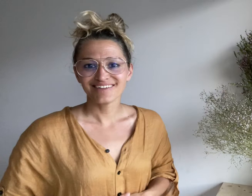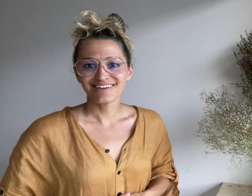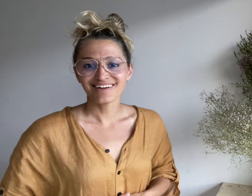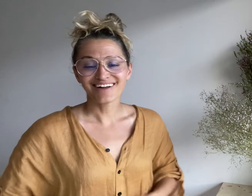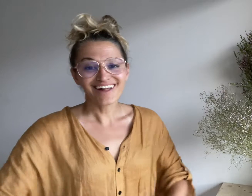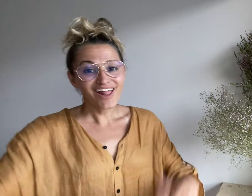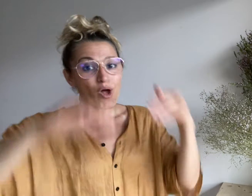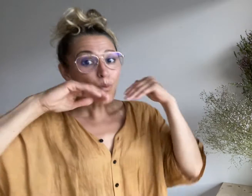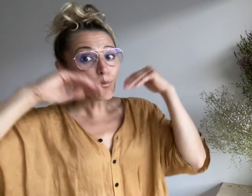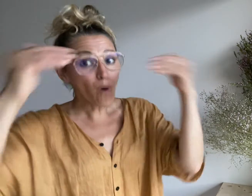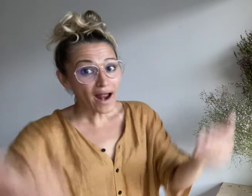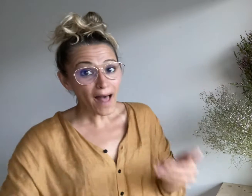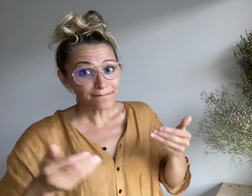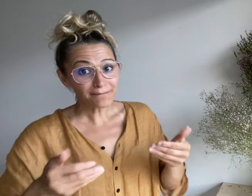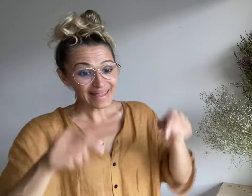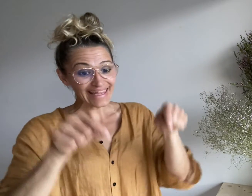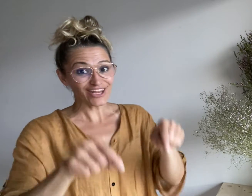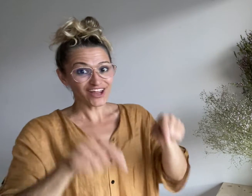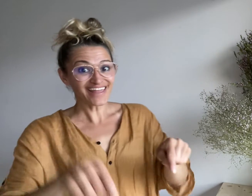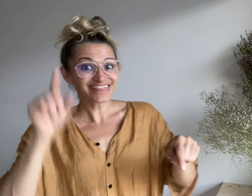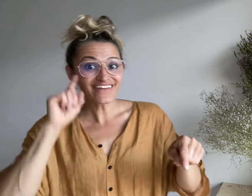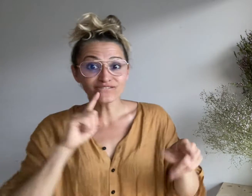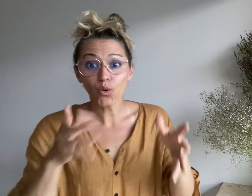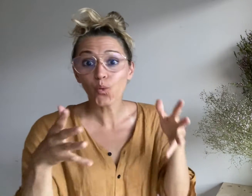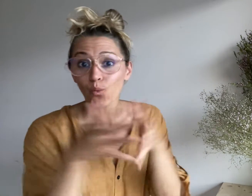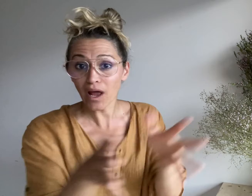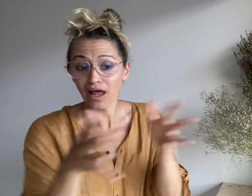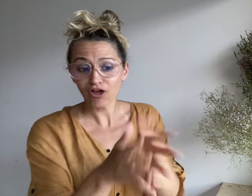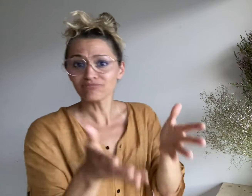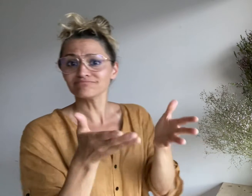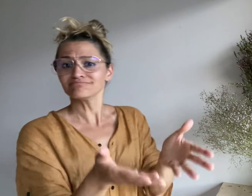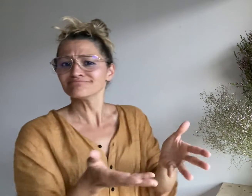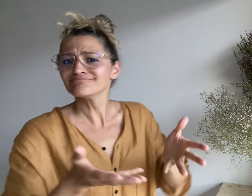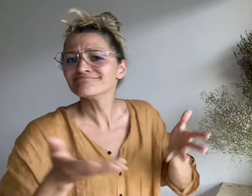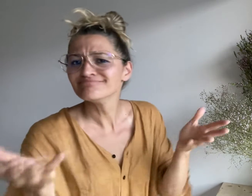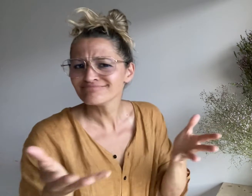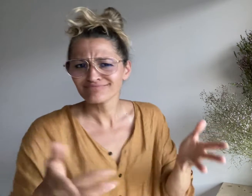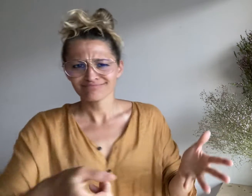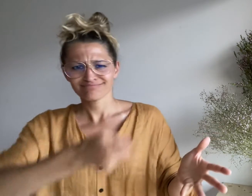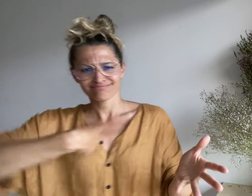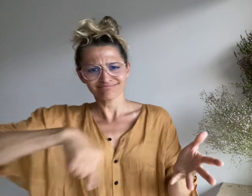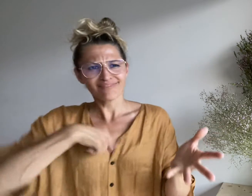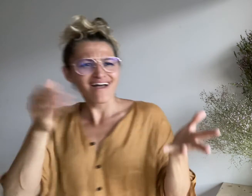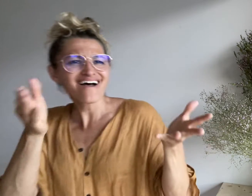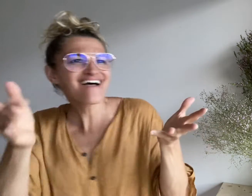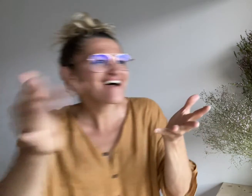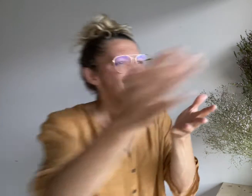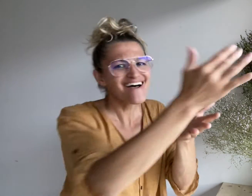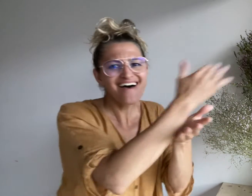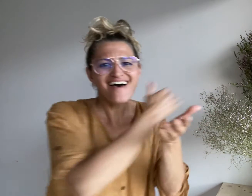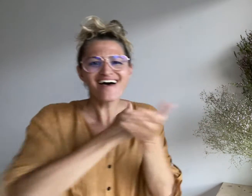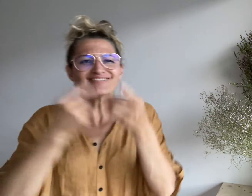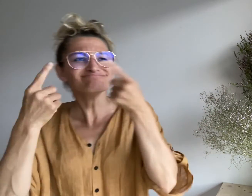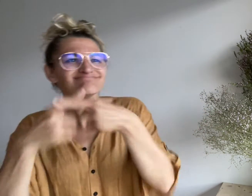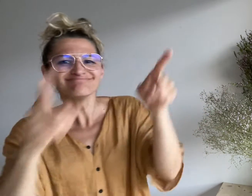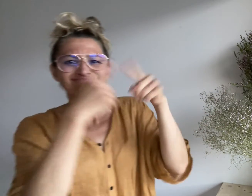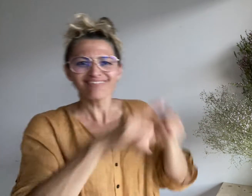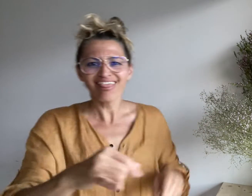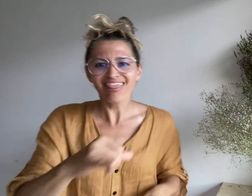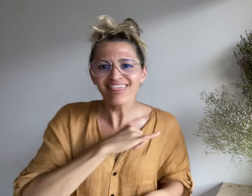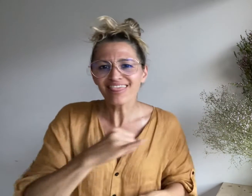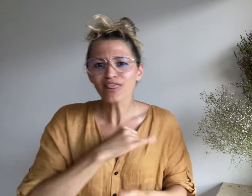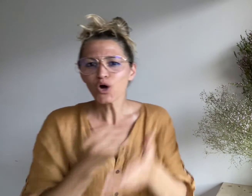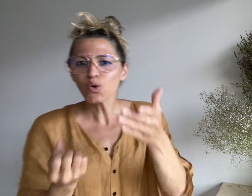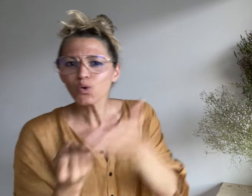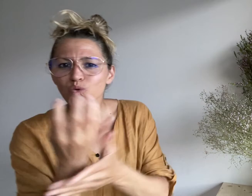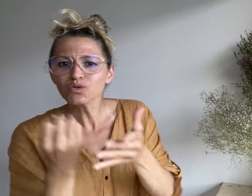Welcome to DeafWire where we share interesting news stories